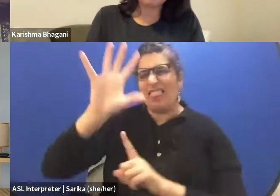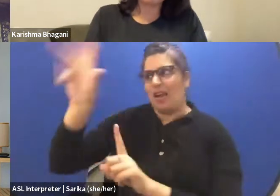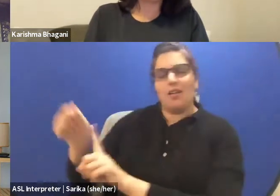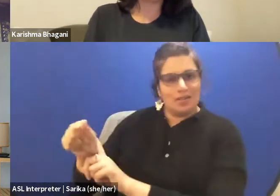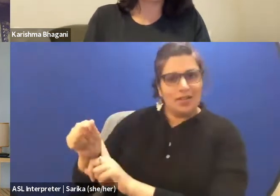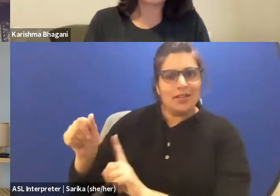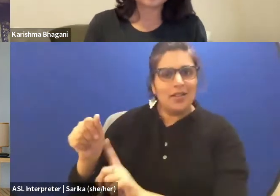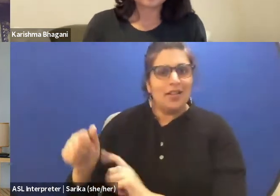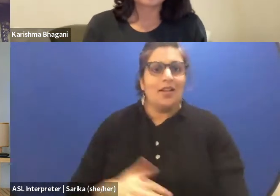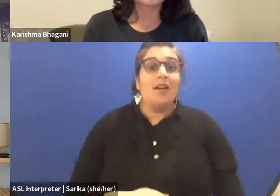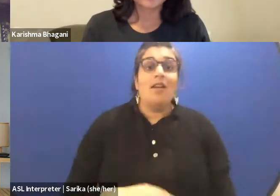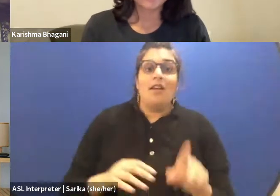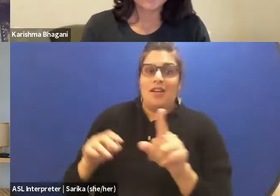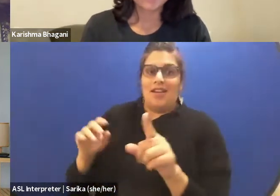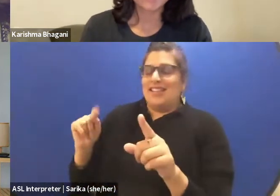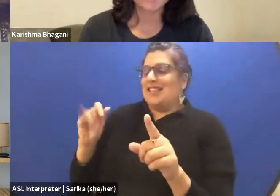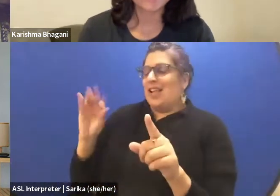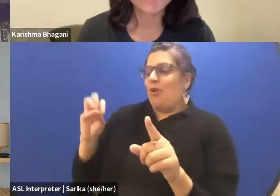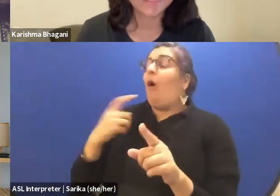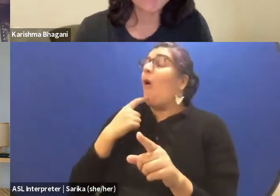Okay, I'm gonna revise that question for you Karishma.